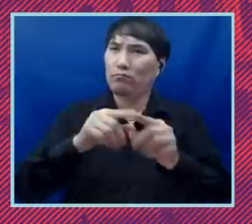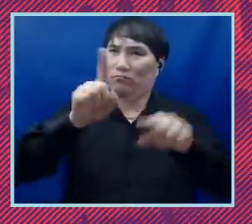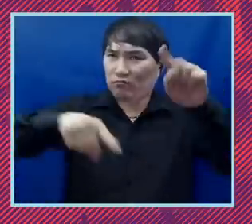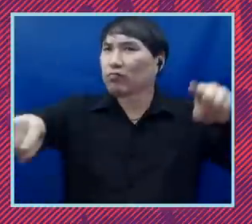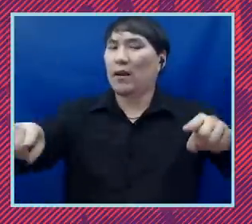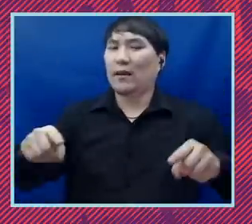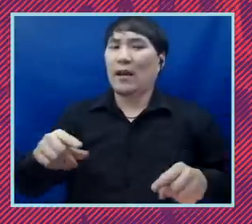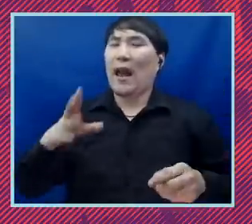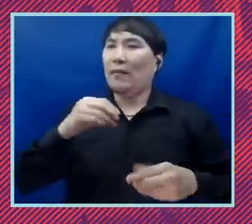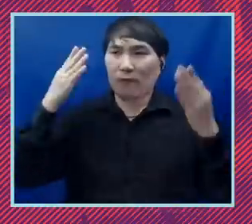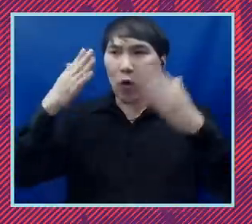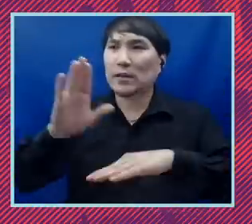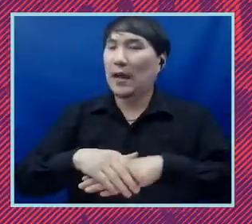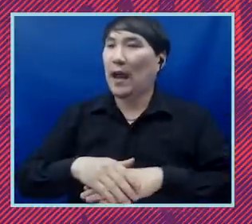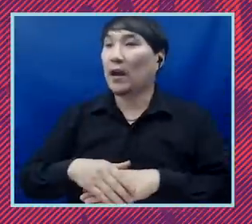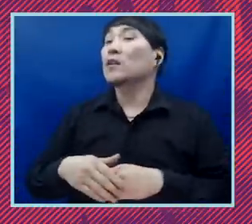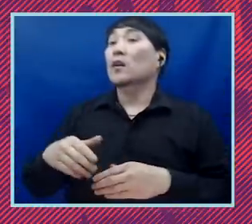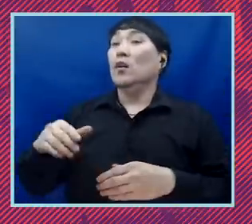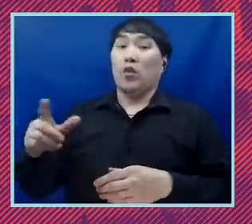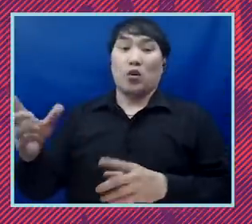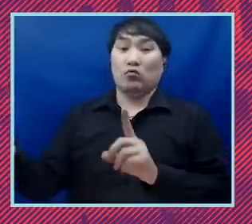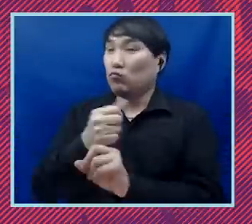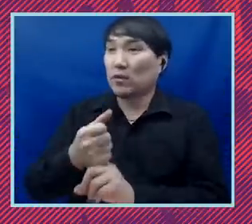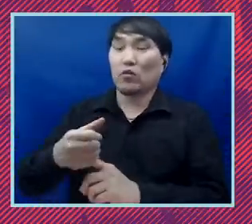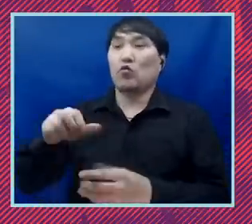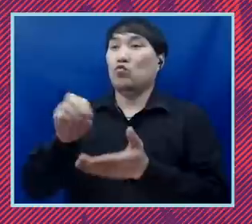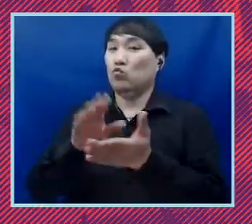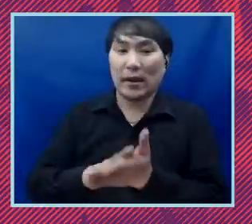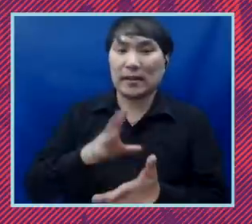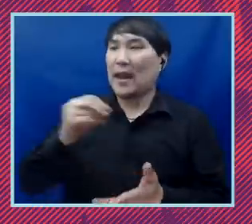created by arrest and conviction records and the legacy of contact with the criminal justice system